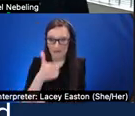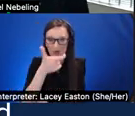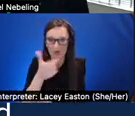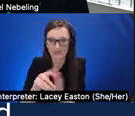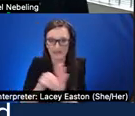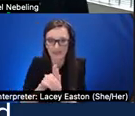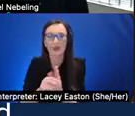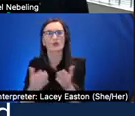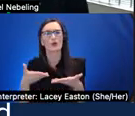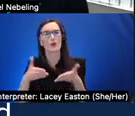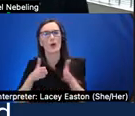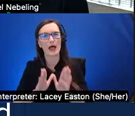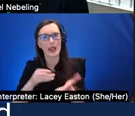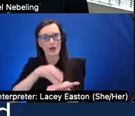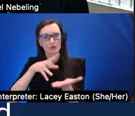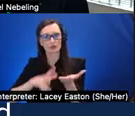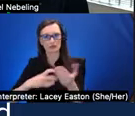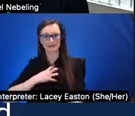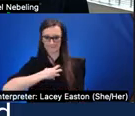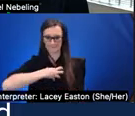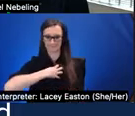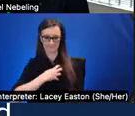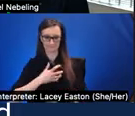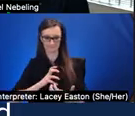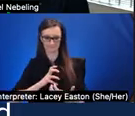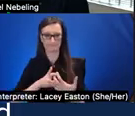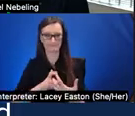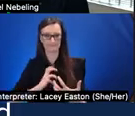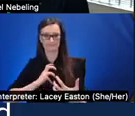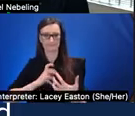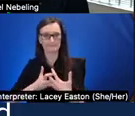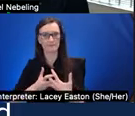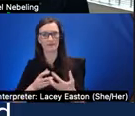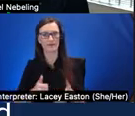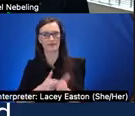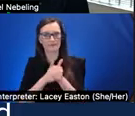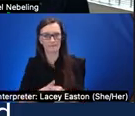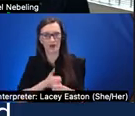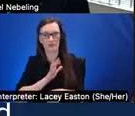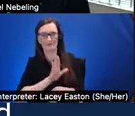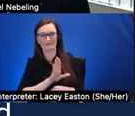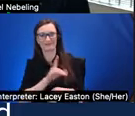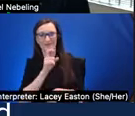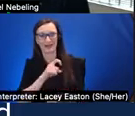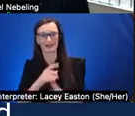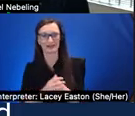calibrate according to their their own particular needs um and then following very immersive intense